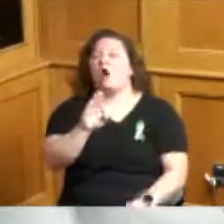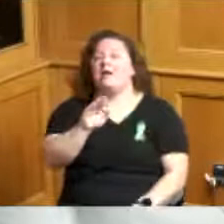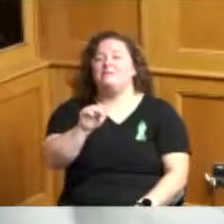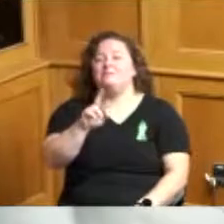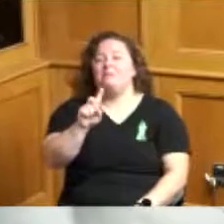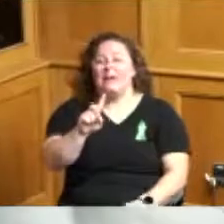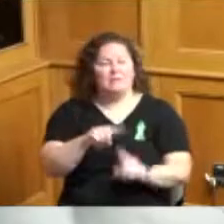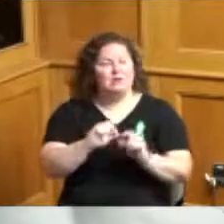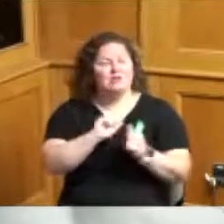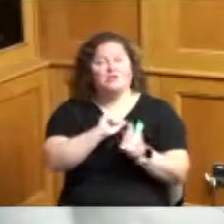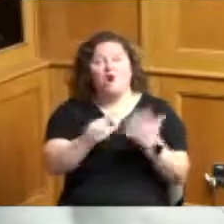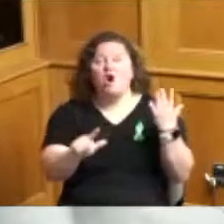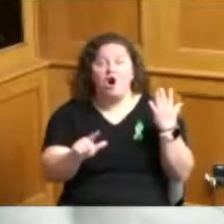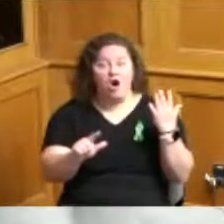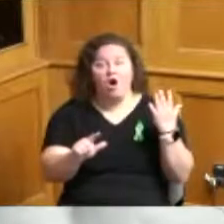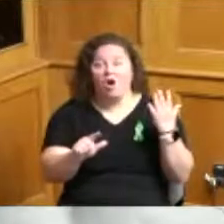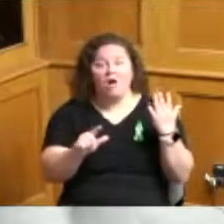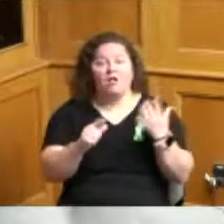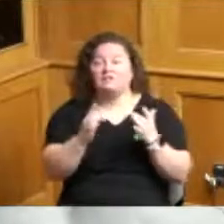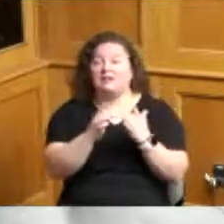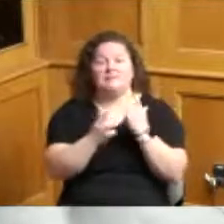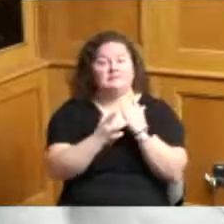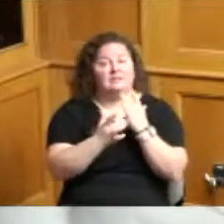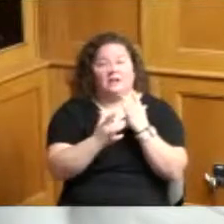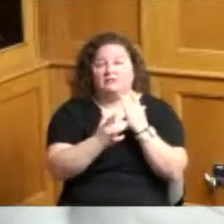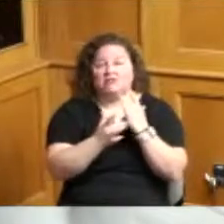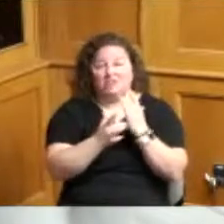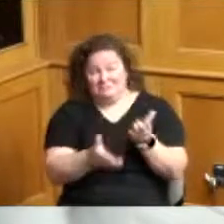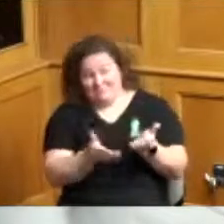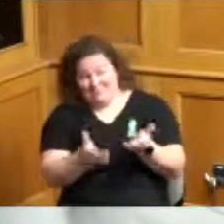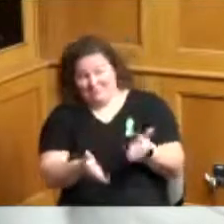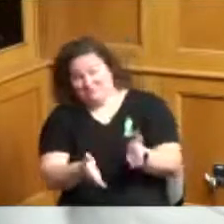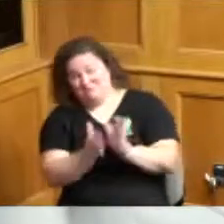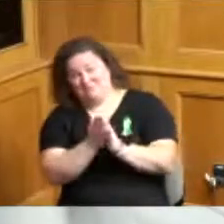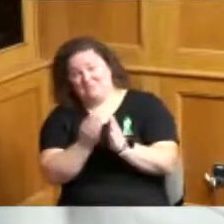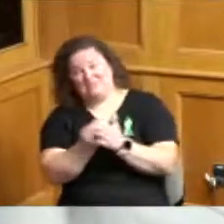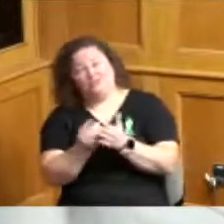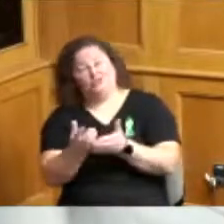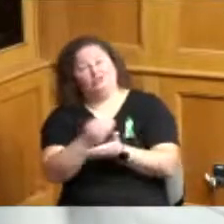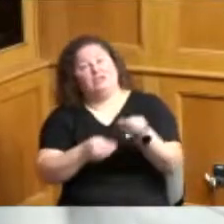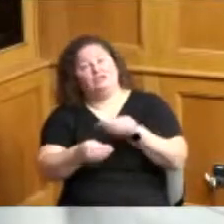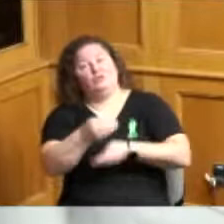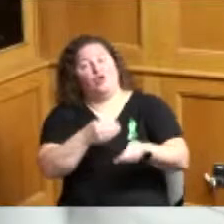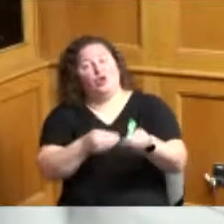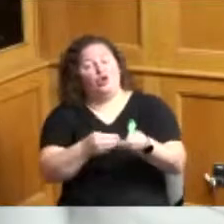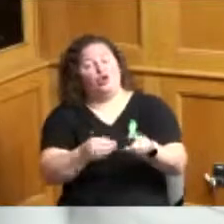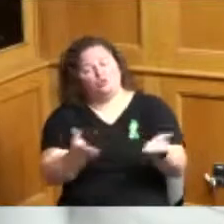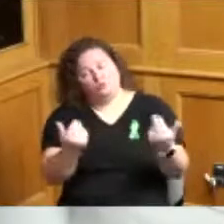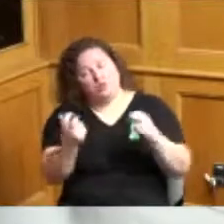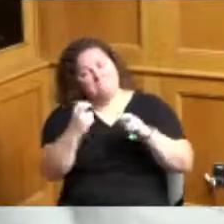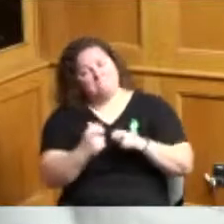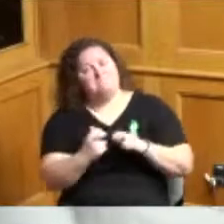technology and having the treasure pulled in and others whoever needs to be to look at the future